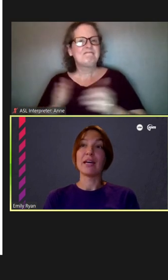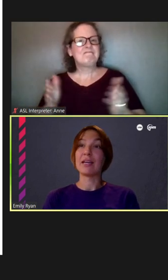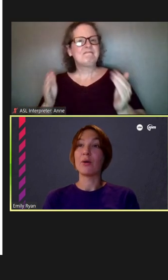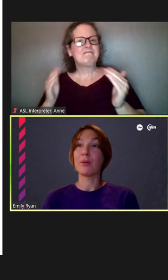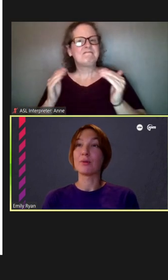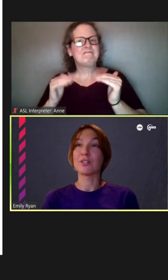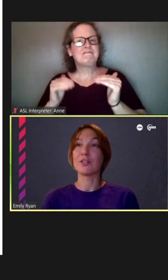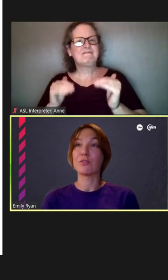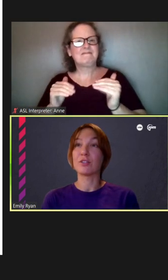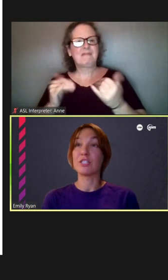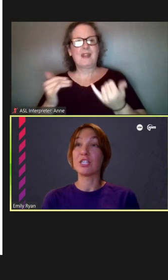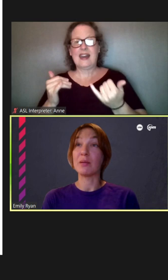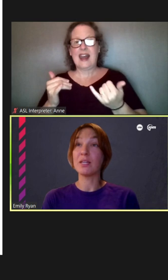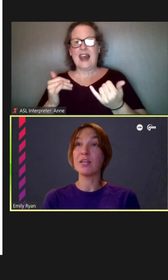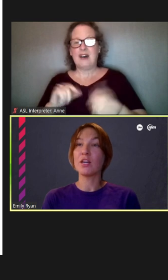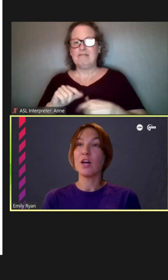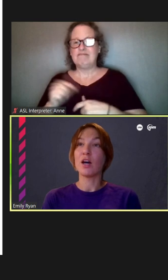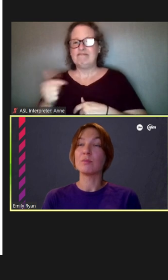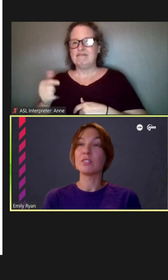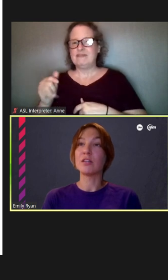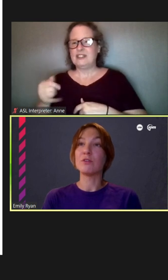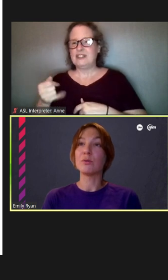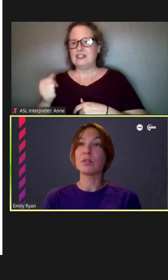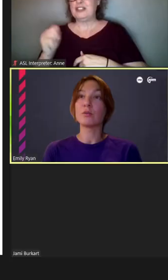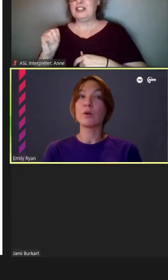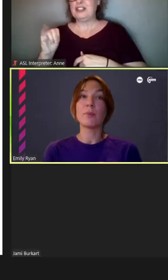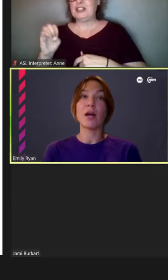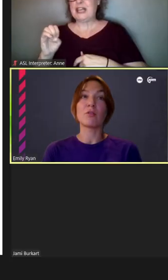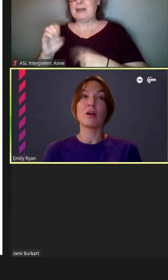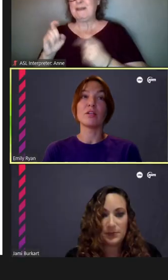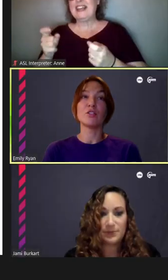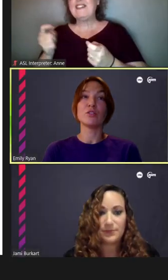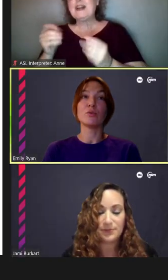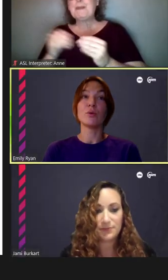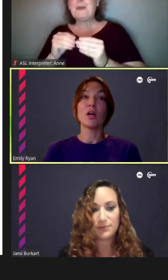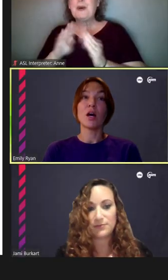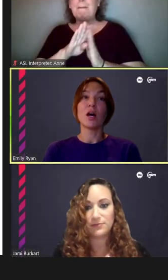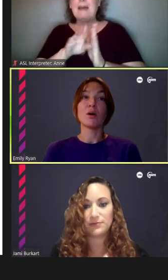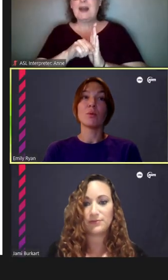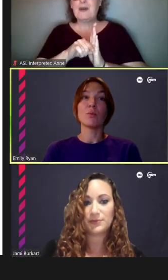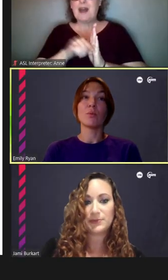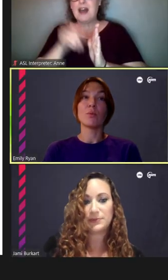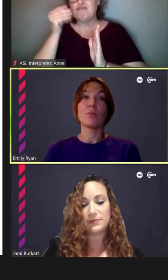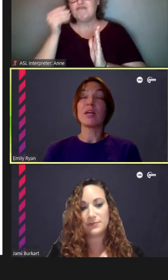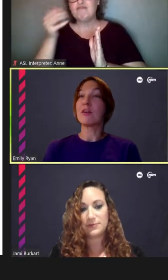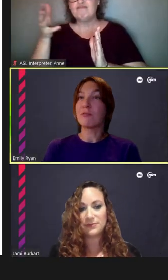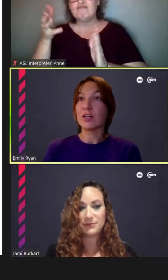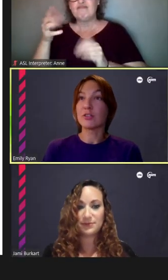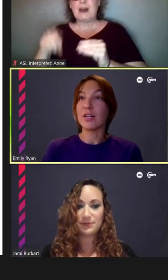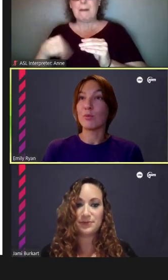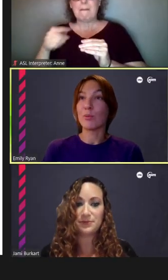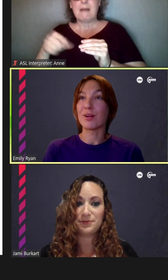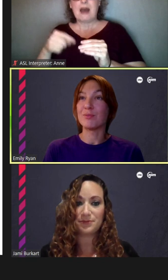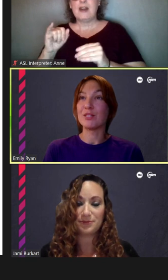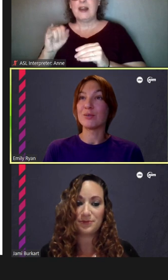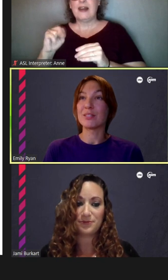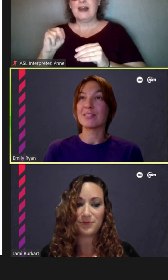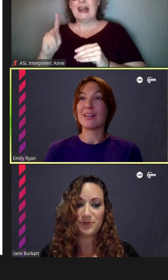Now, I will turn it over to Jami to give you a little more background into Ink Factory and what we're going to be doing tonight.